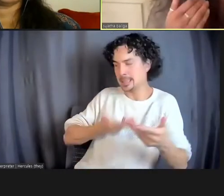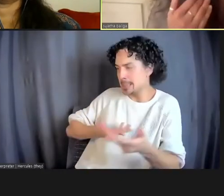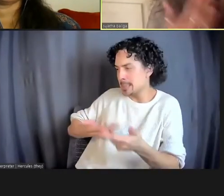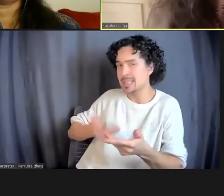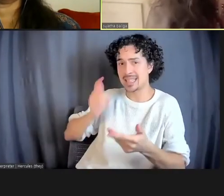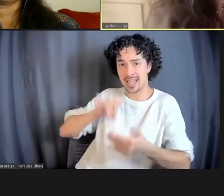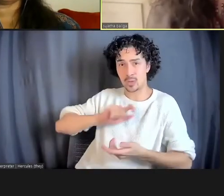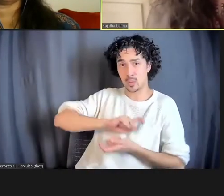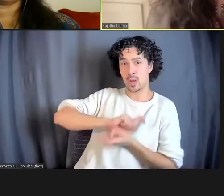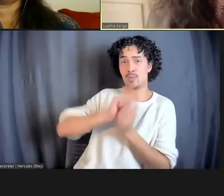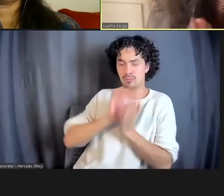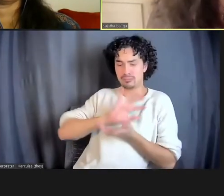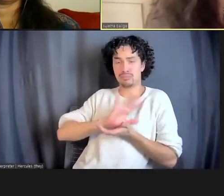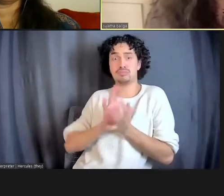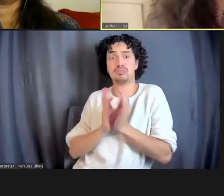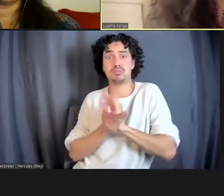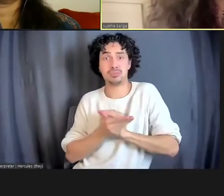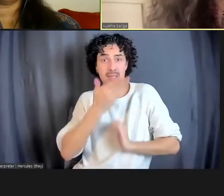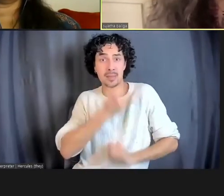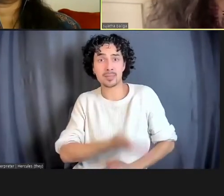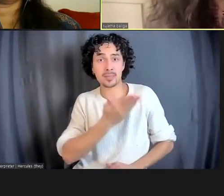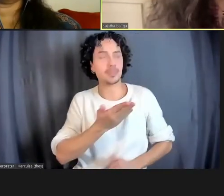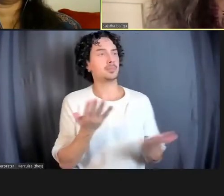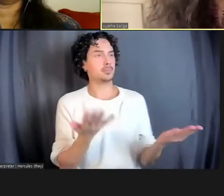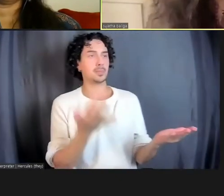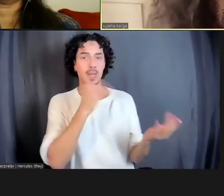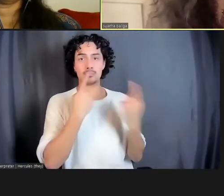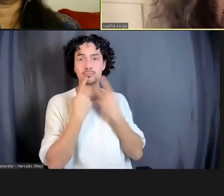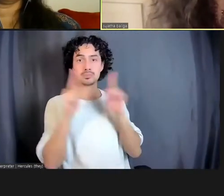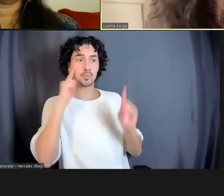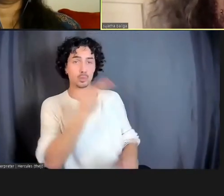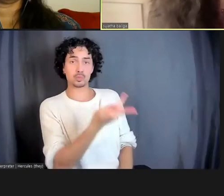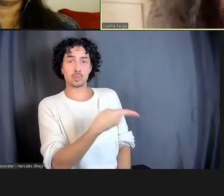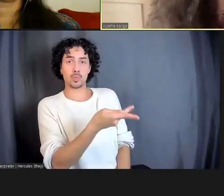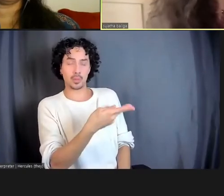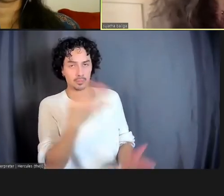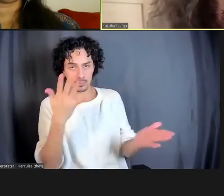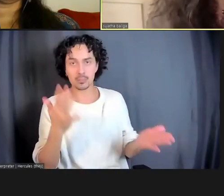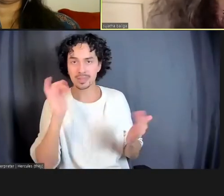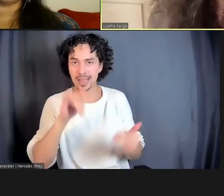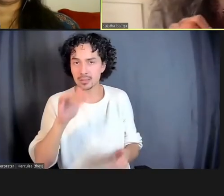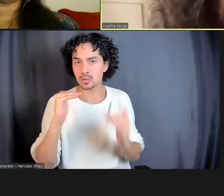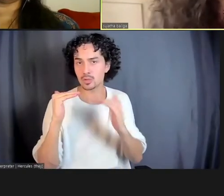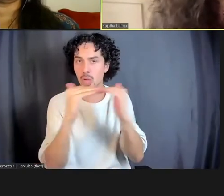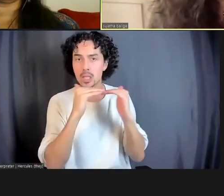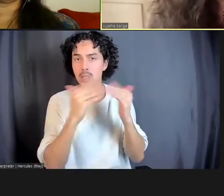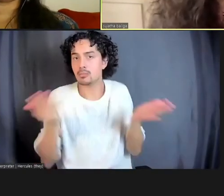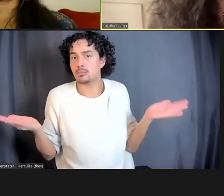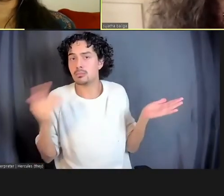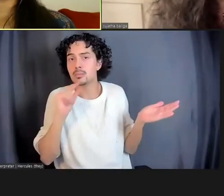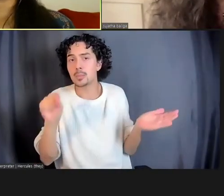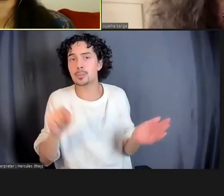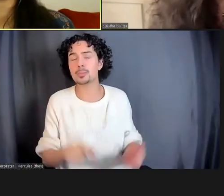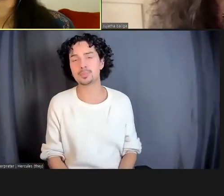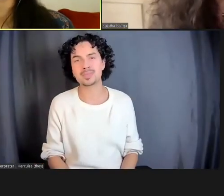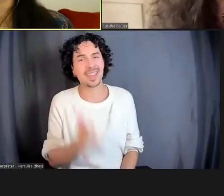If that's the answer, then why can't that be what justice looks like? So, I would say that. Thank you for sharing that.